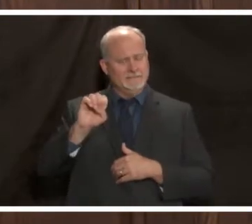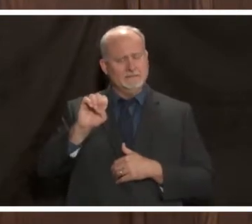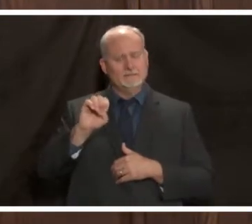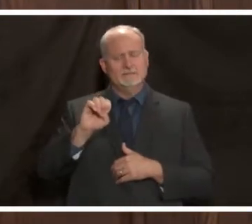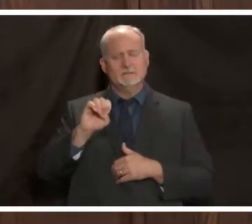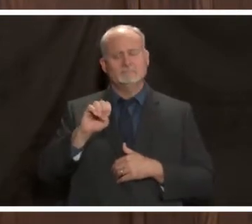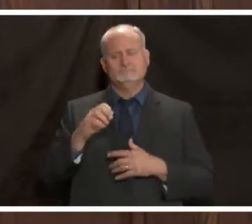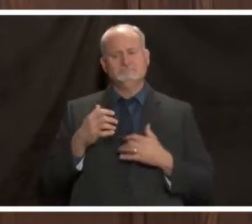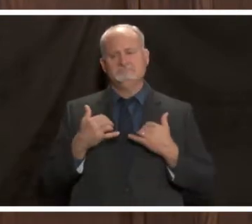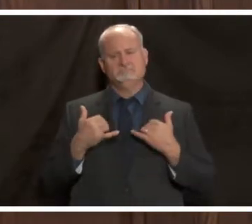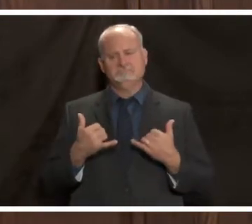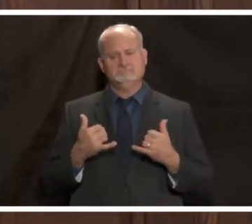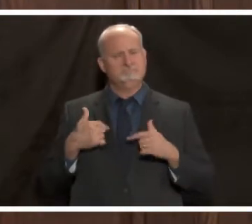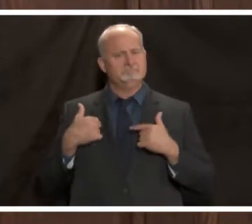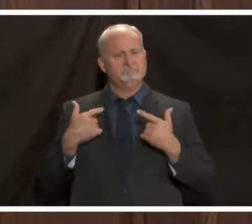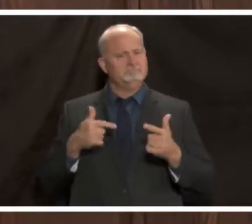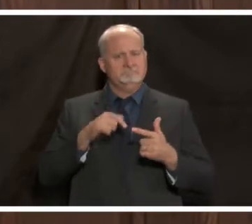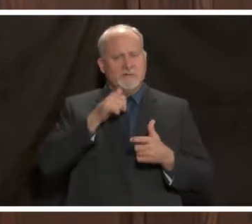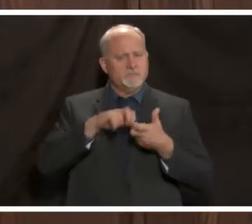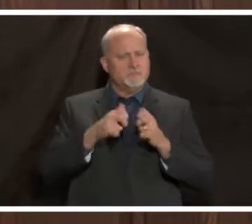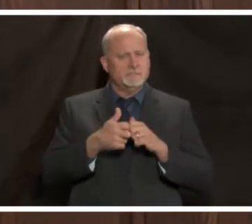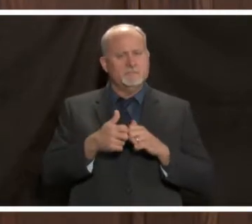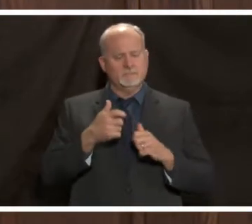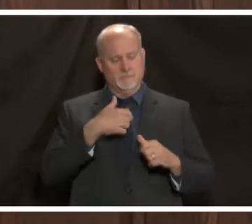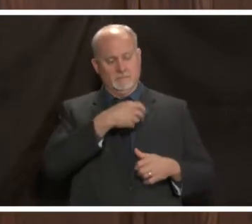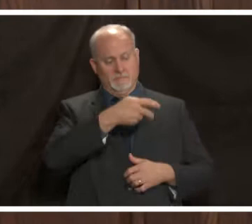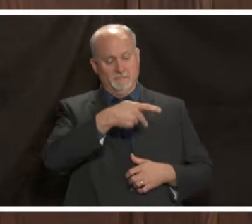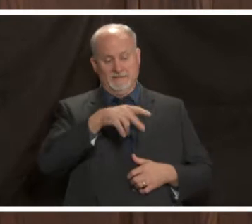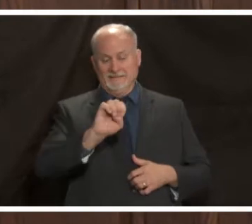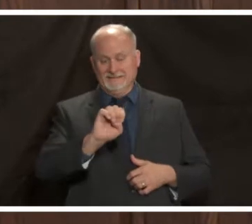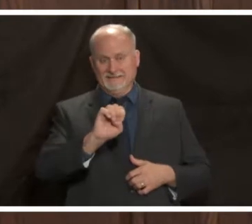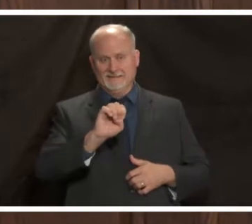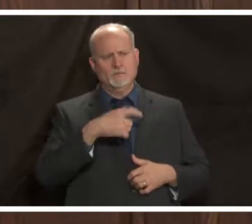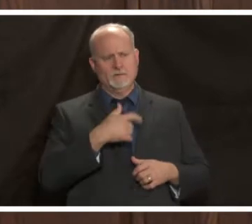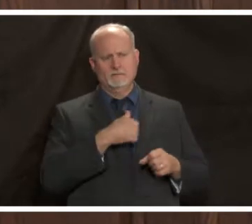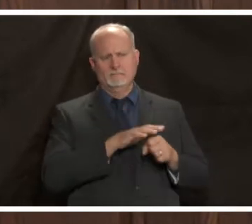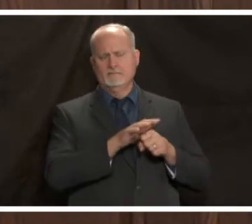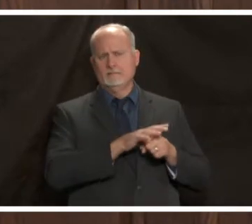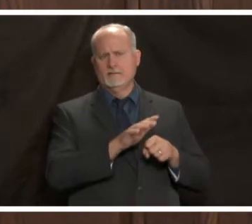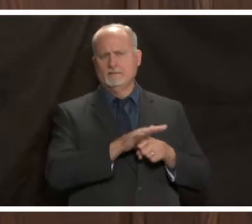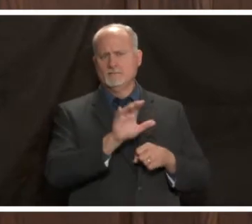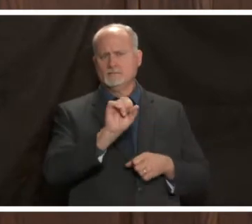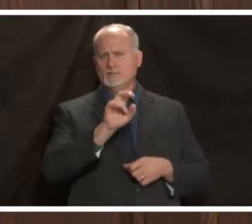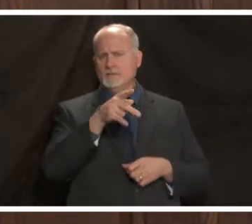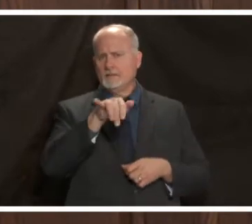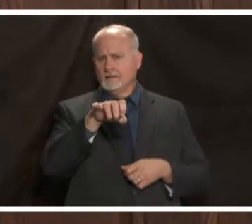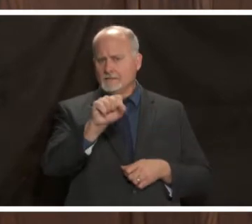has not really been an issue for us lately our ppe supplies have been stable this is uh in large part